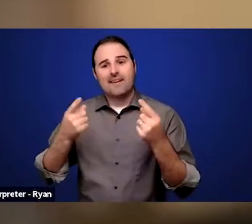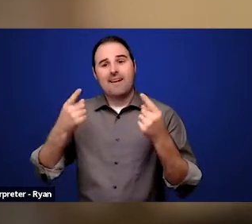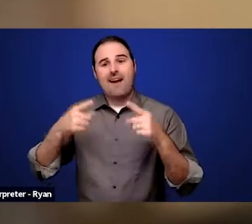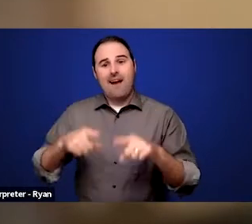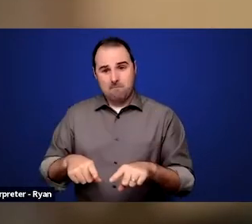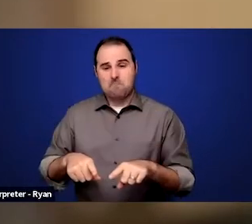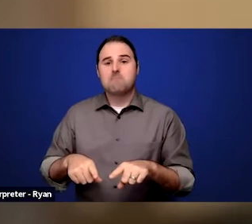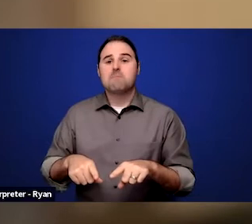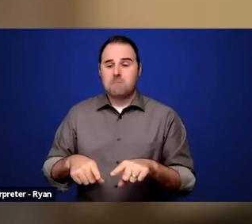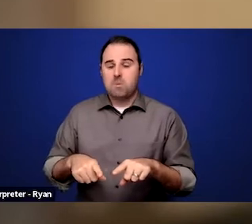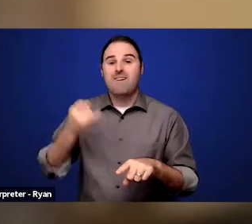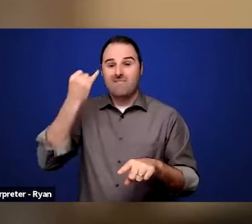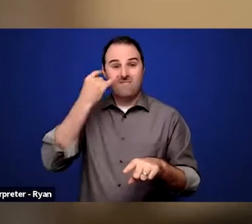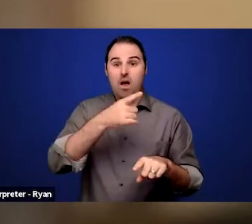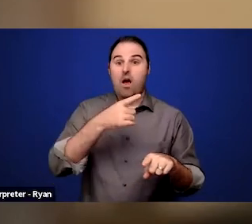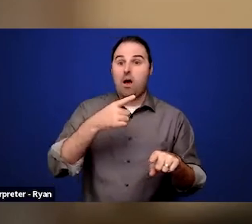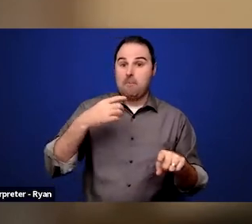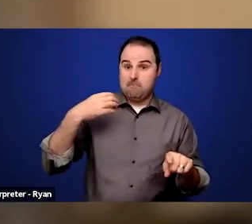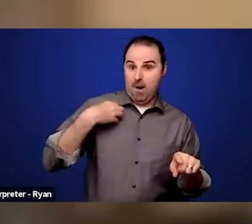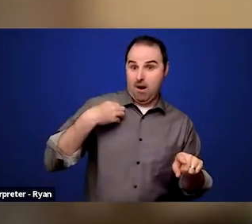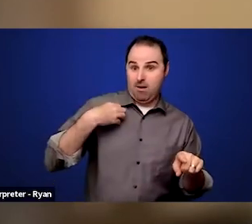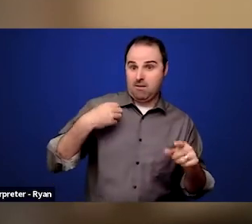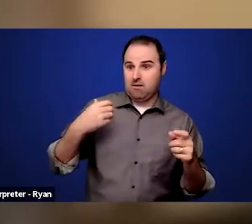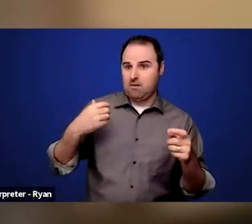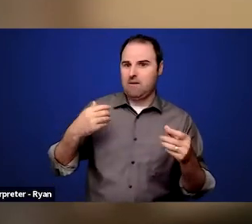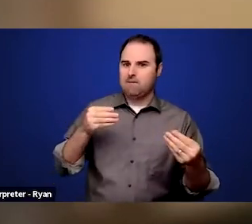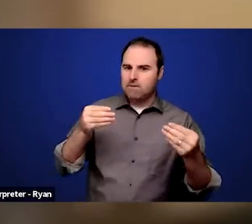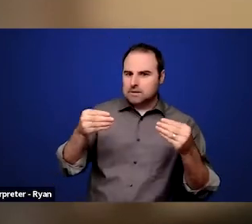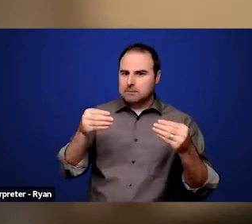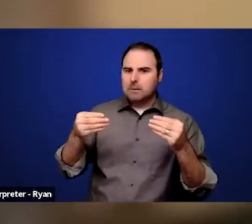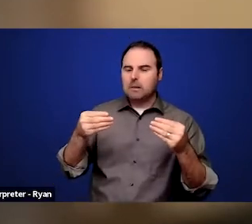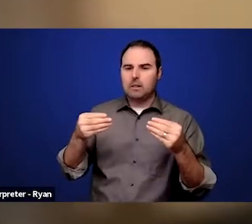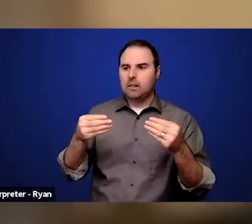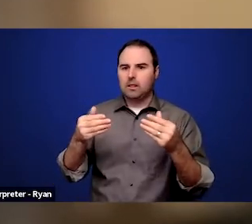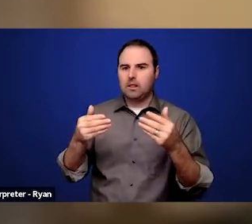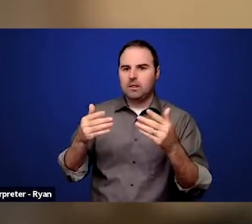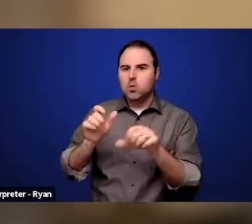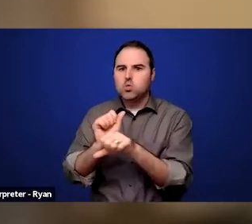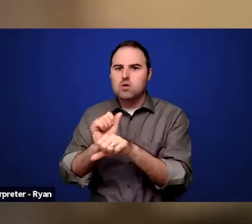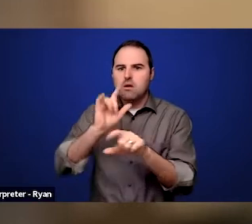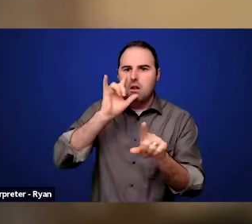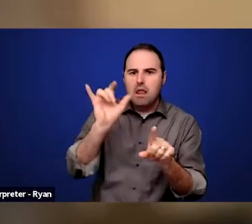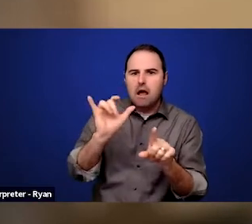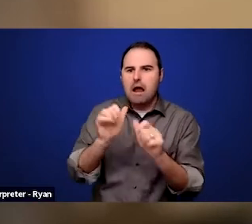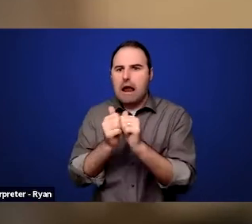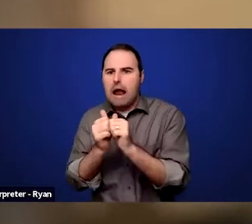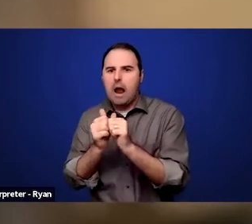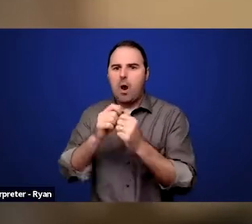when employers are flexible about how or when or where work is done. So what strategies have you seen